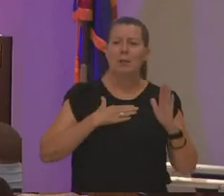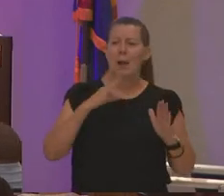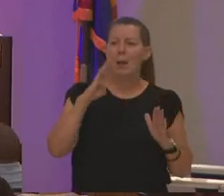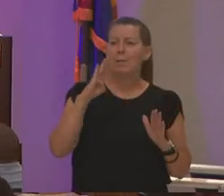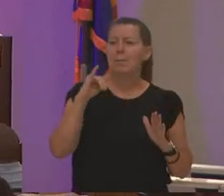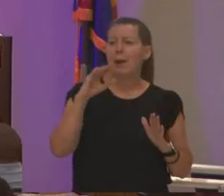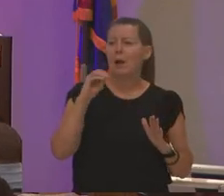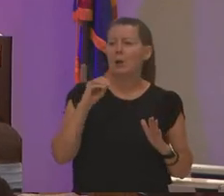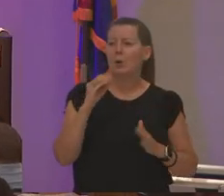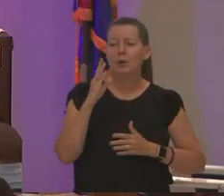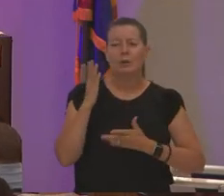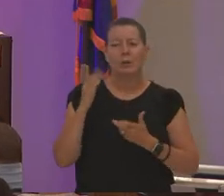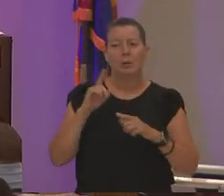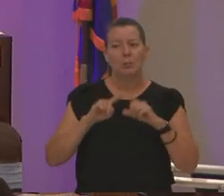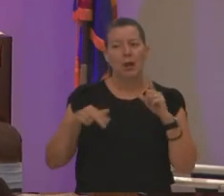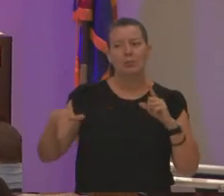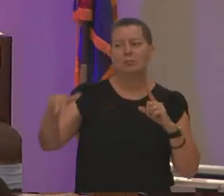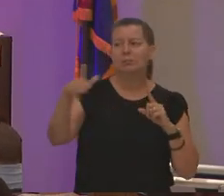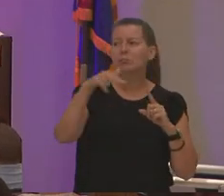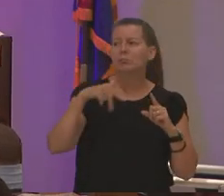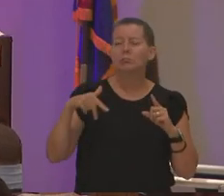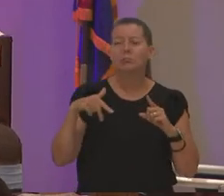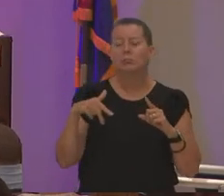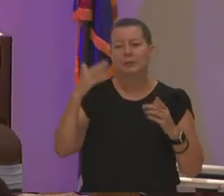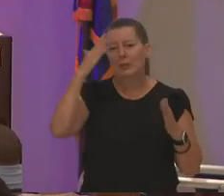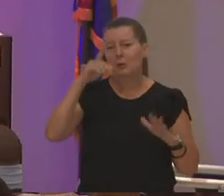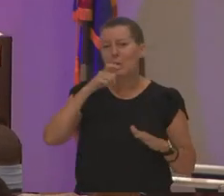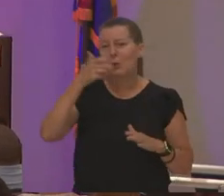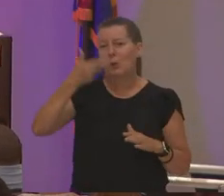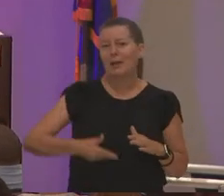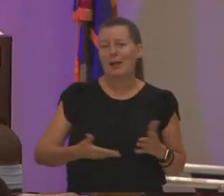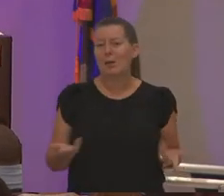some people don't even know who i am they don't know i'm the president so i just when i thought